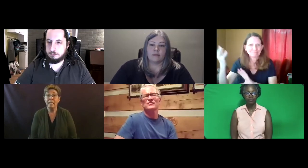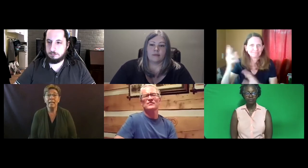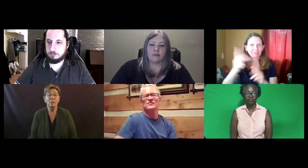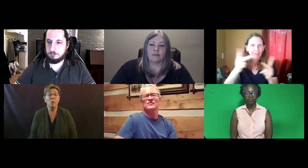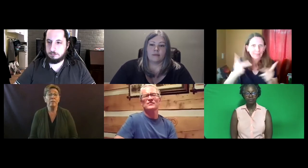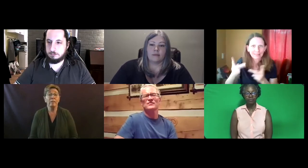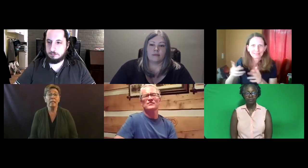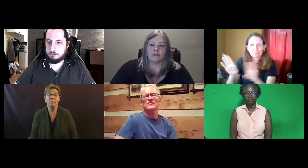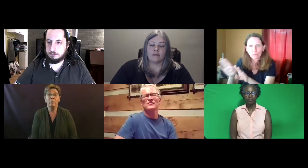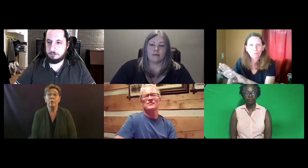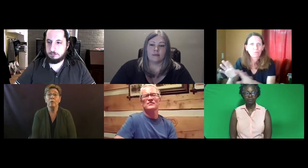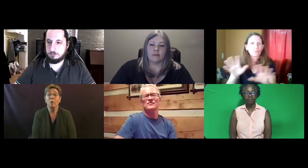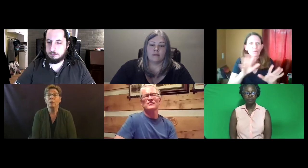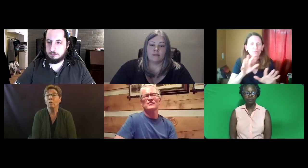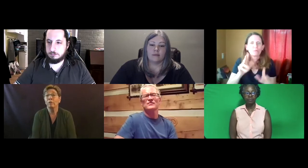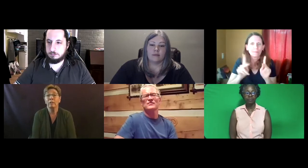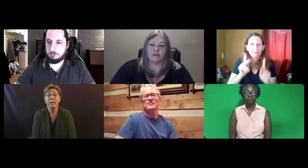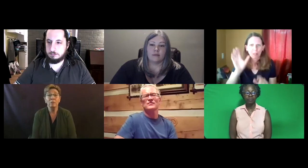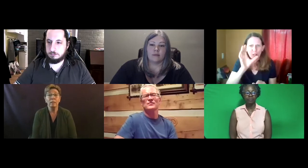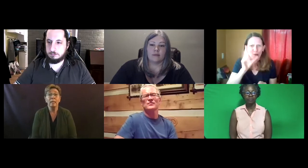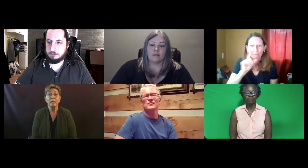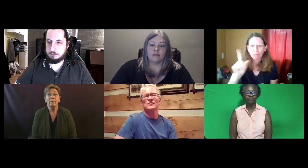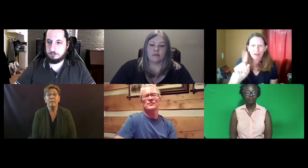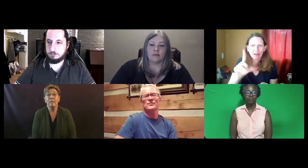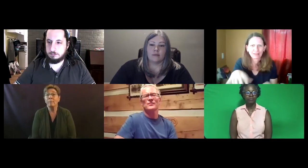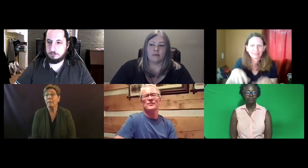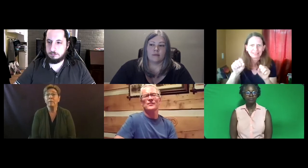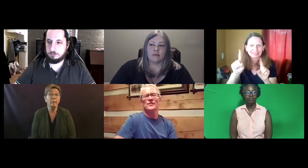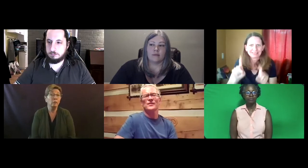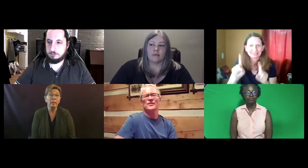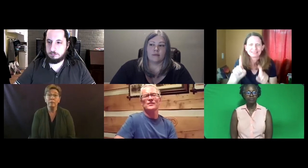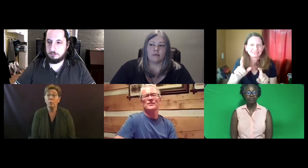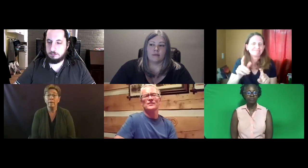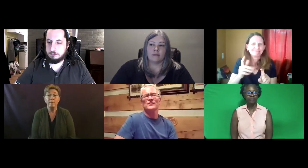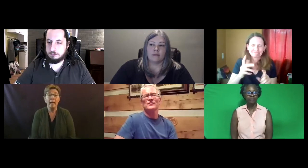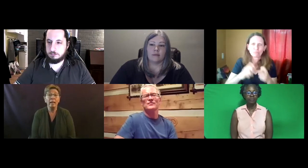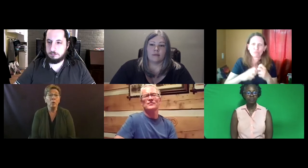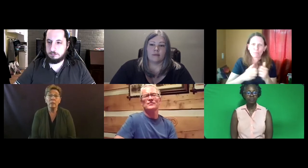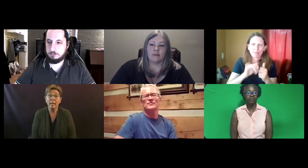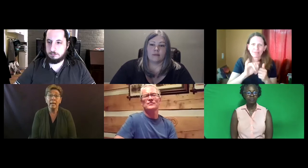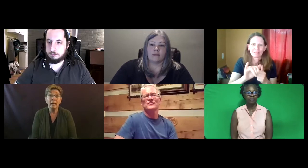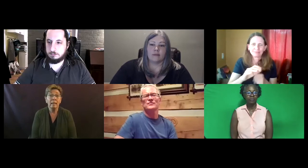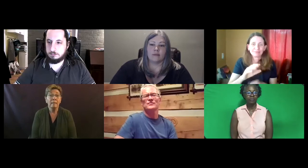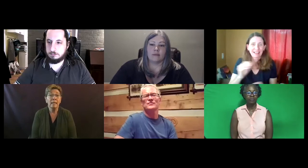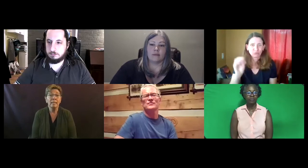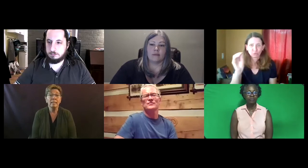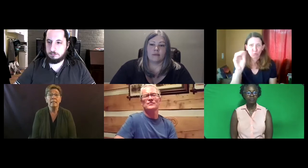Because of that, people are looking for where they might go to take the test and that's